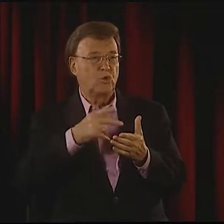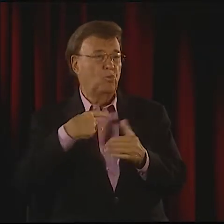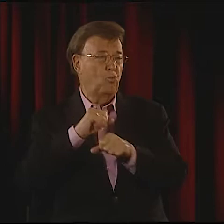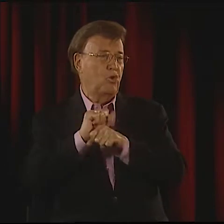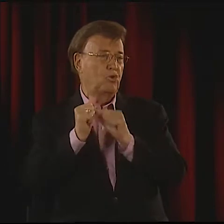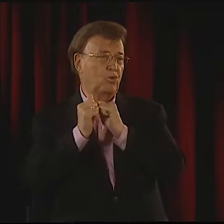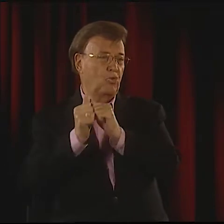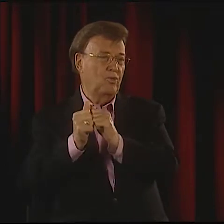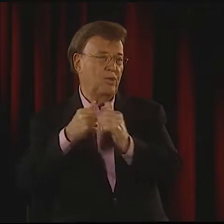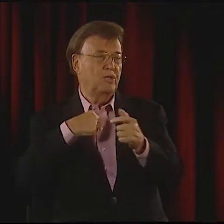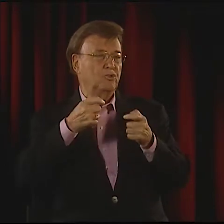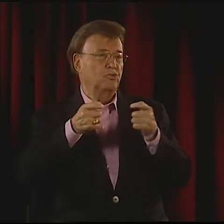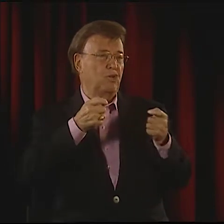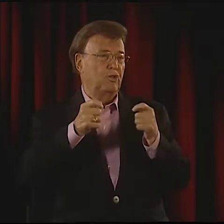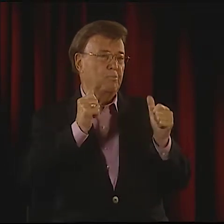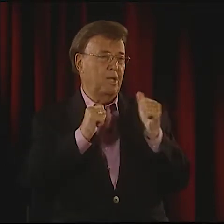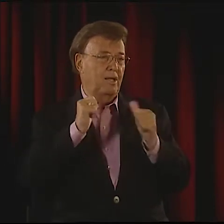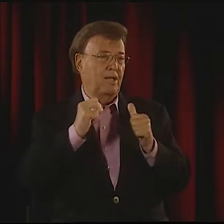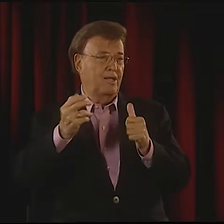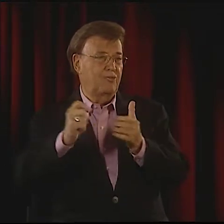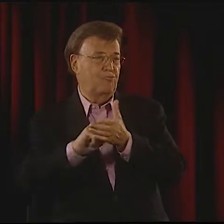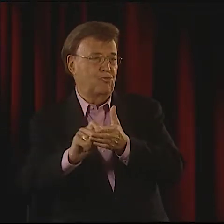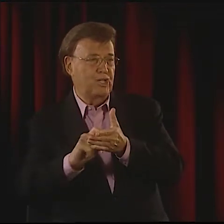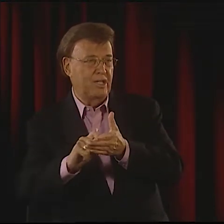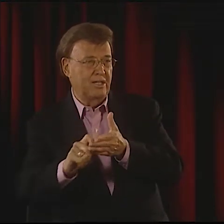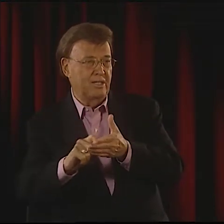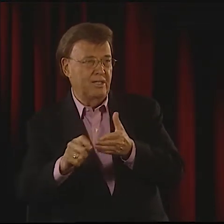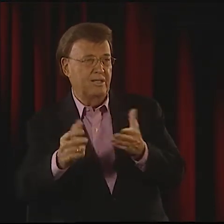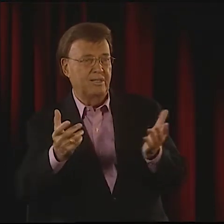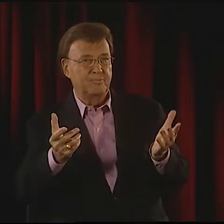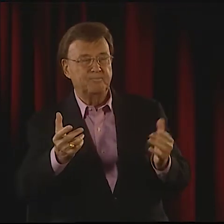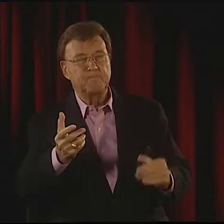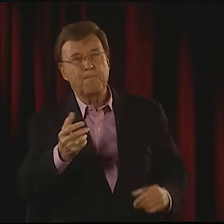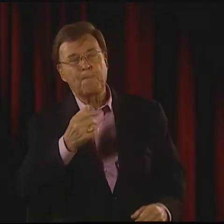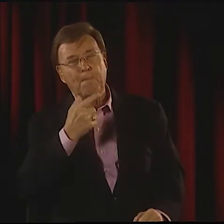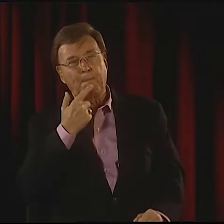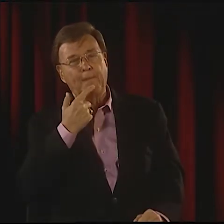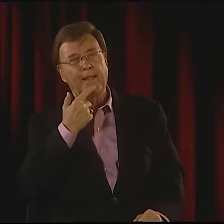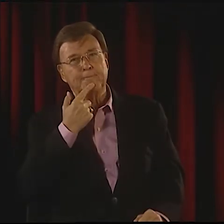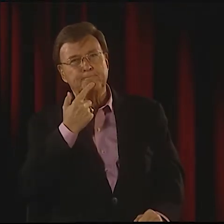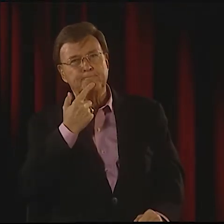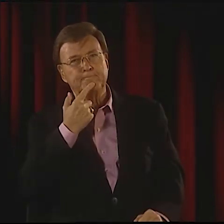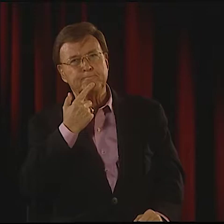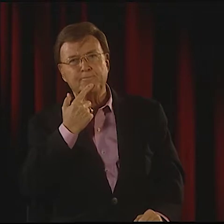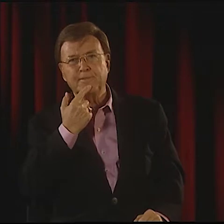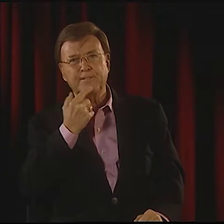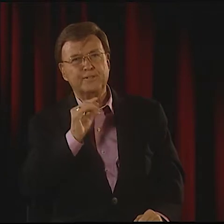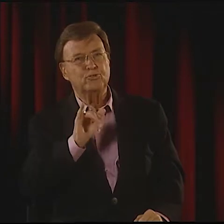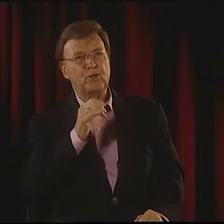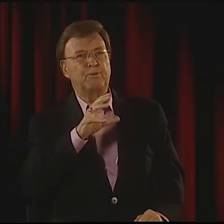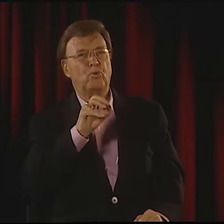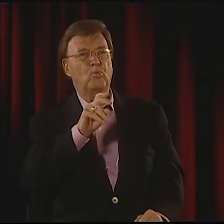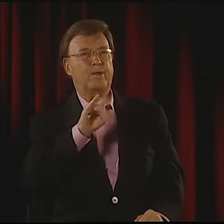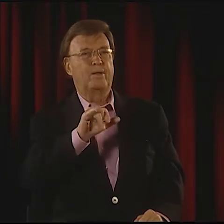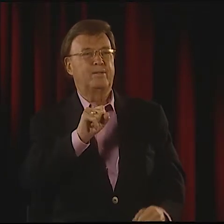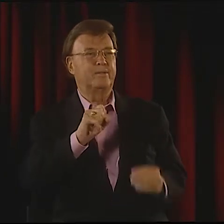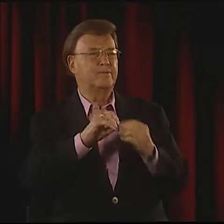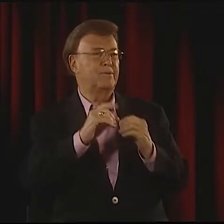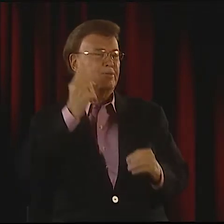HE LOST HIS HEARING WHEN HE WAS A YOUNG BOY AND COULD HEAR BEFORE HE BECAME DEAF, SO I THINK HE STILL HAS A STRONG LOVE AND CONNECTION